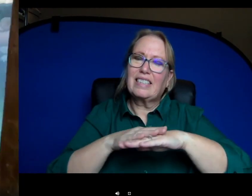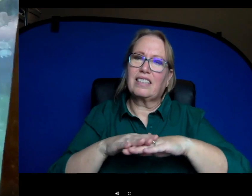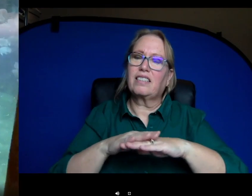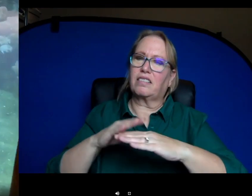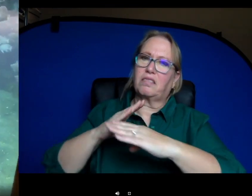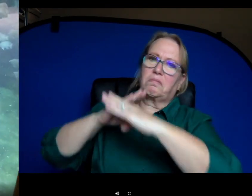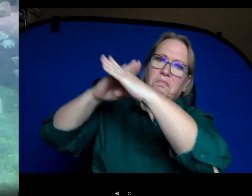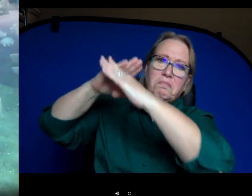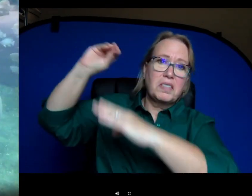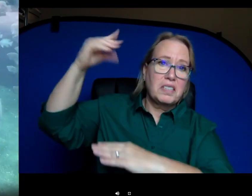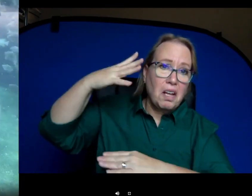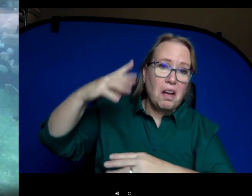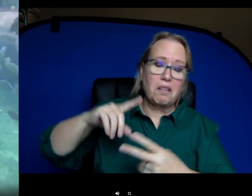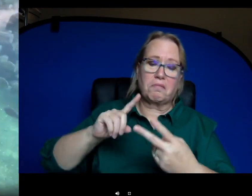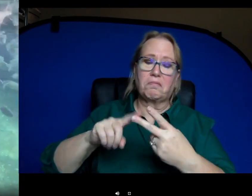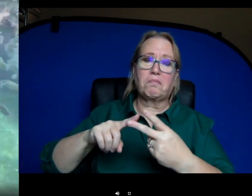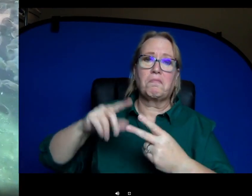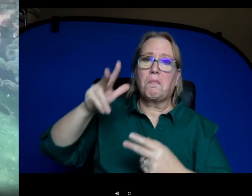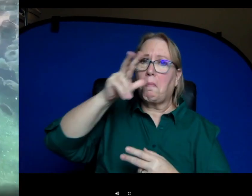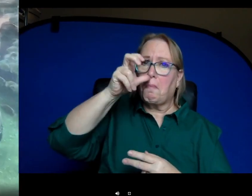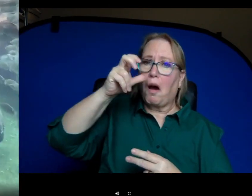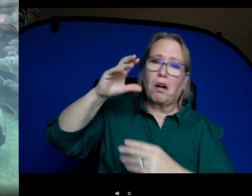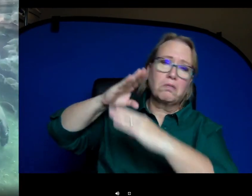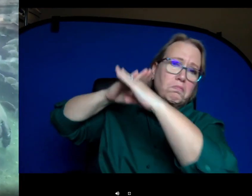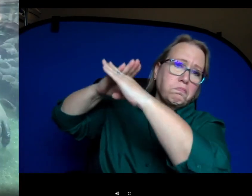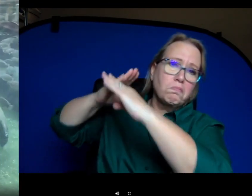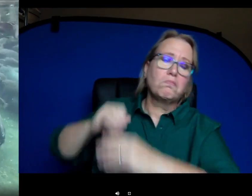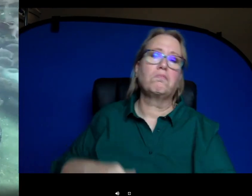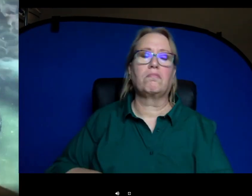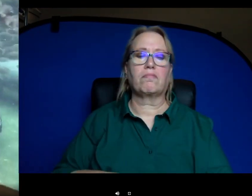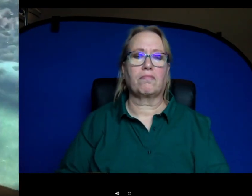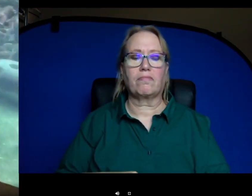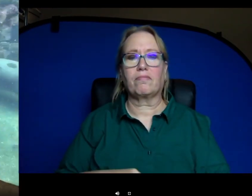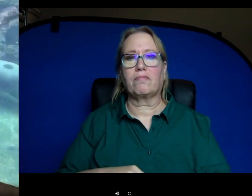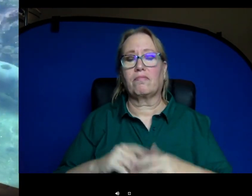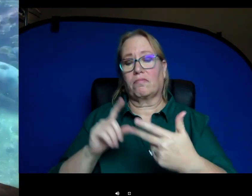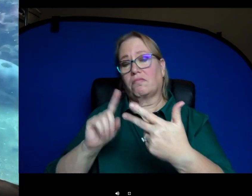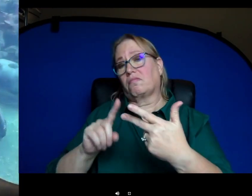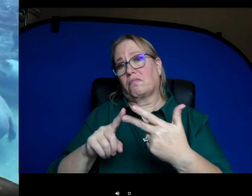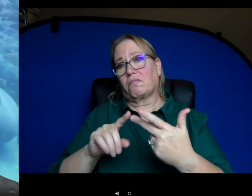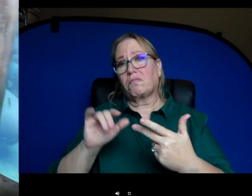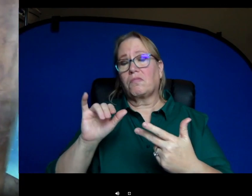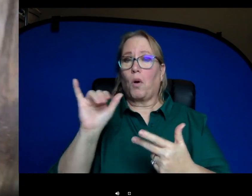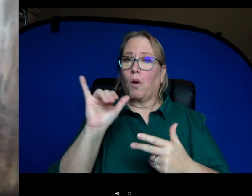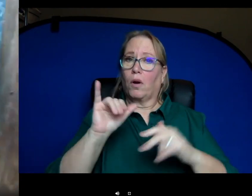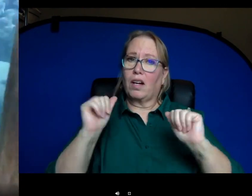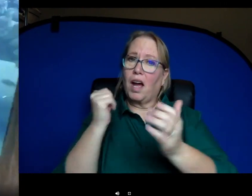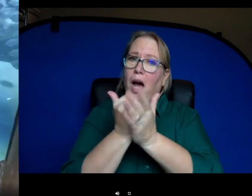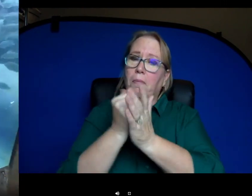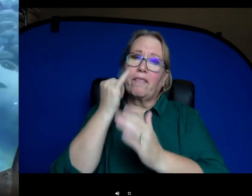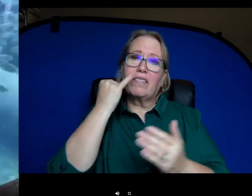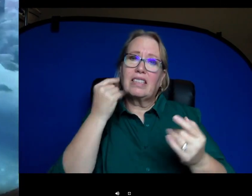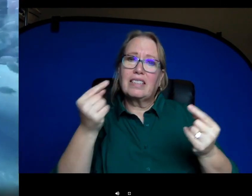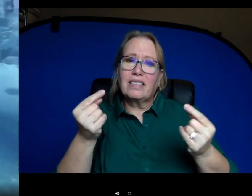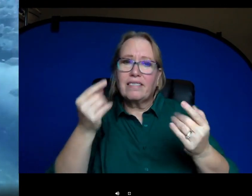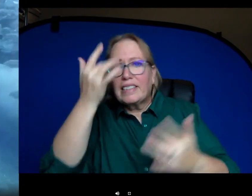it acts as a bug repellent, and um it also works as an antiseptic. So hippos have